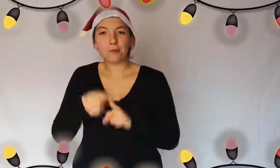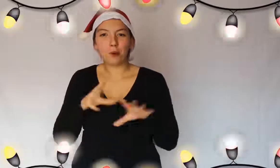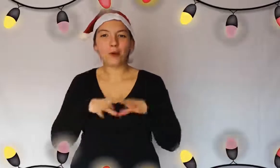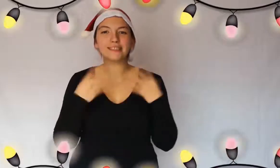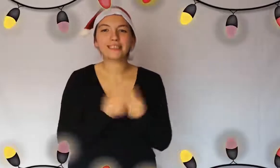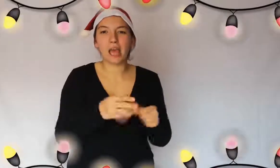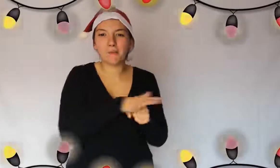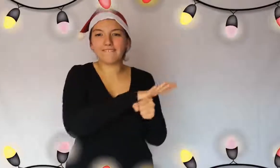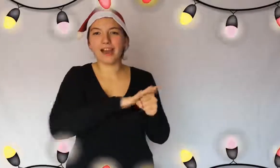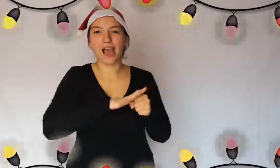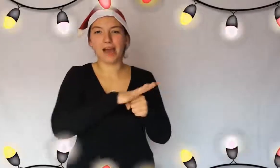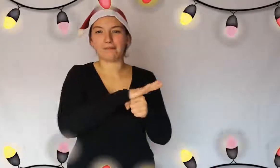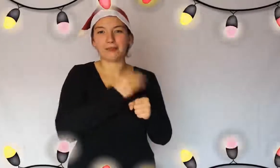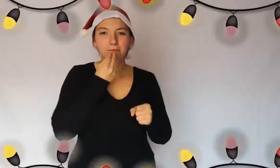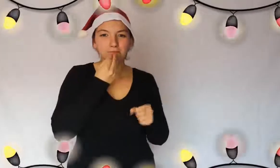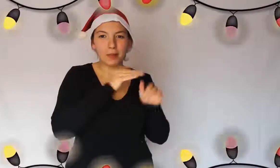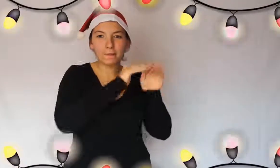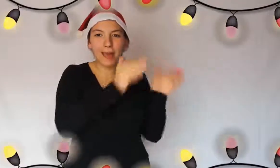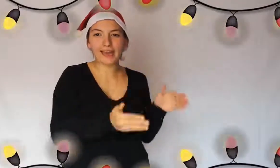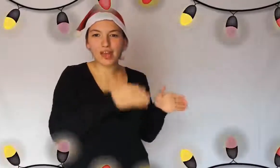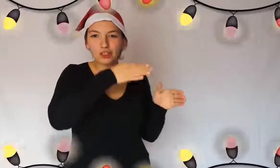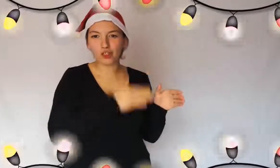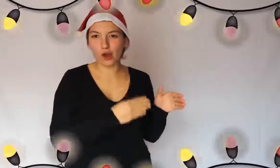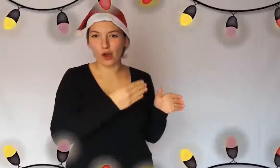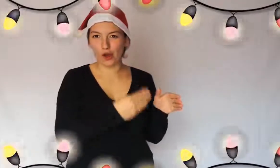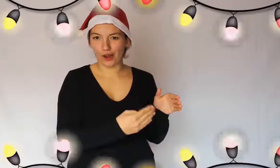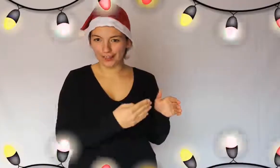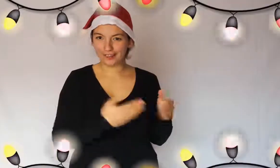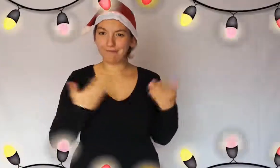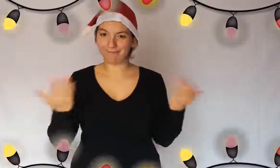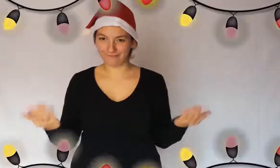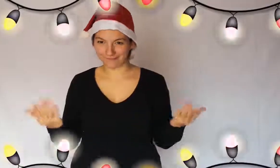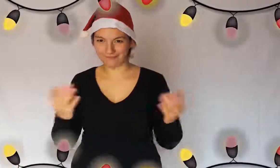You are with the family and eat panettone.